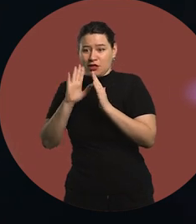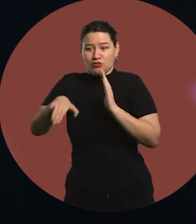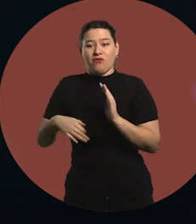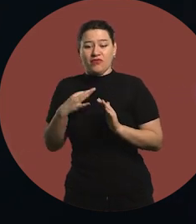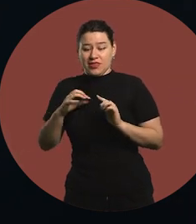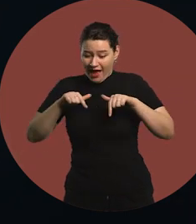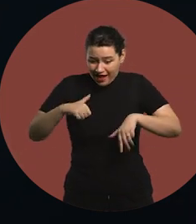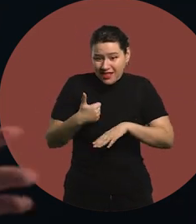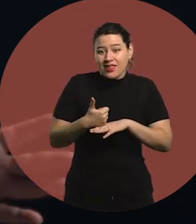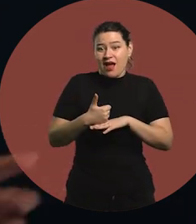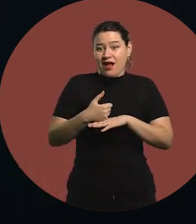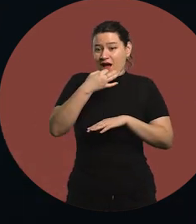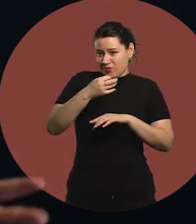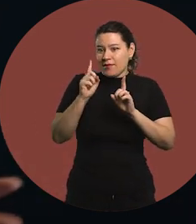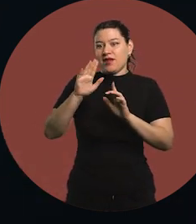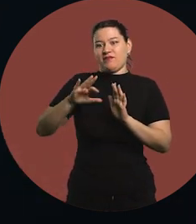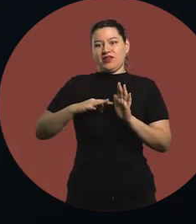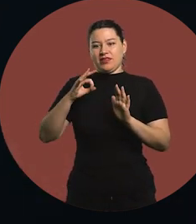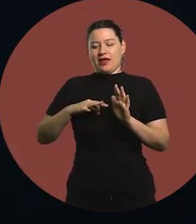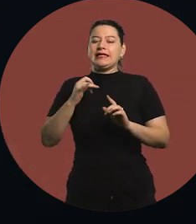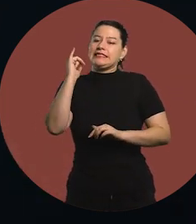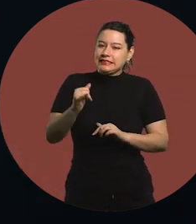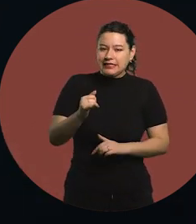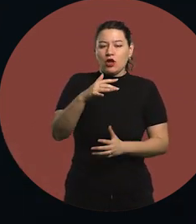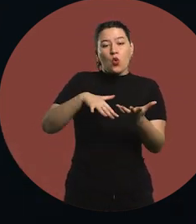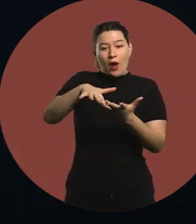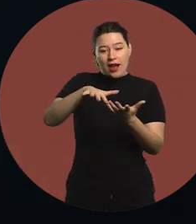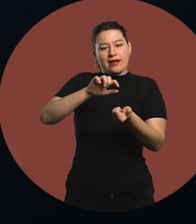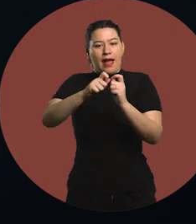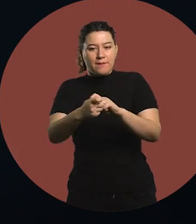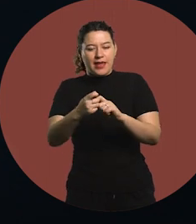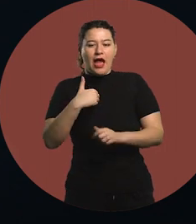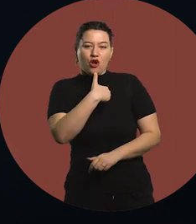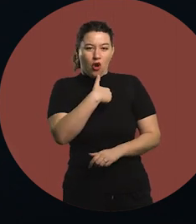There can be different scenarios, with different roles,